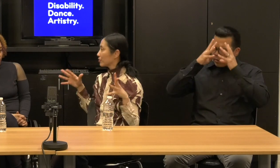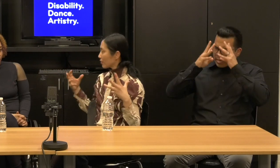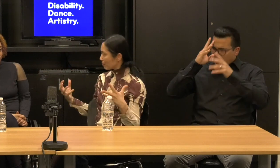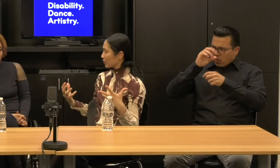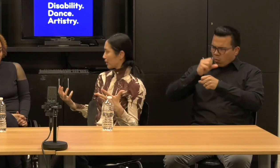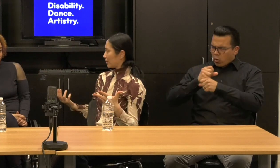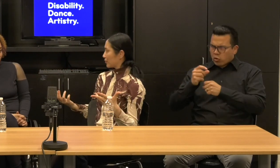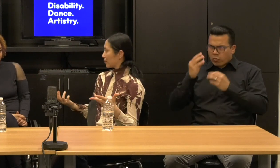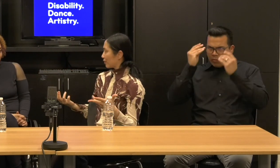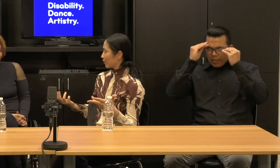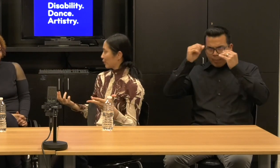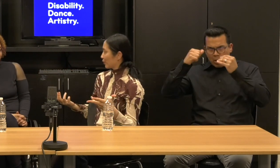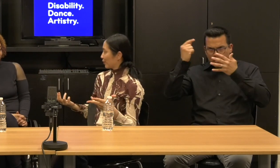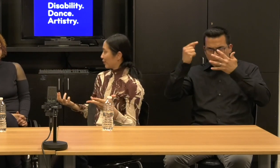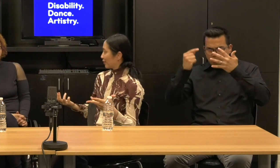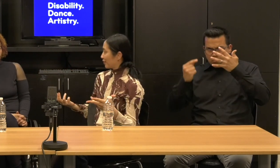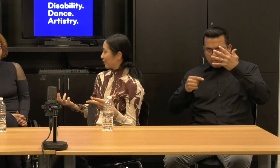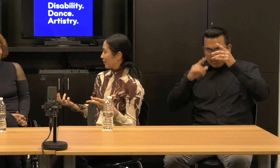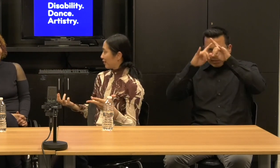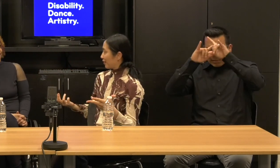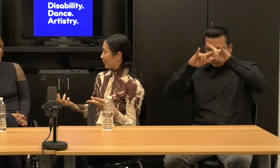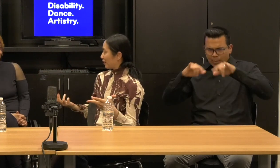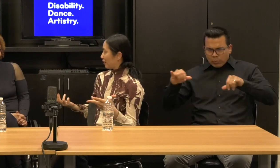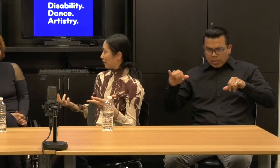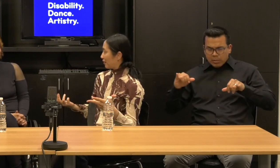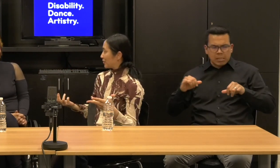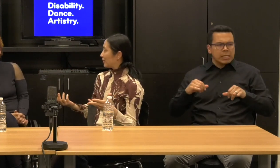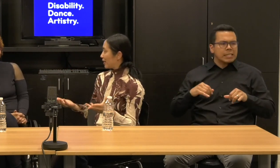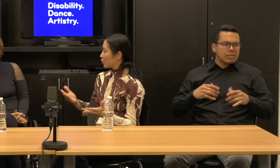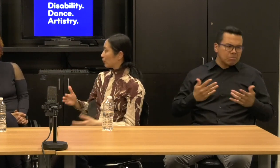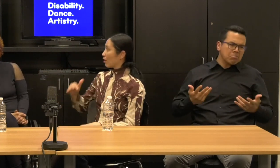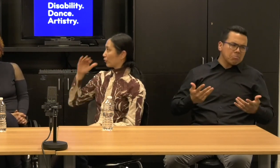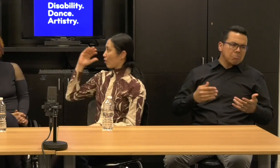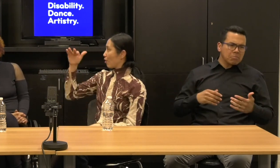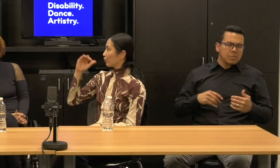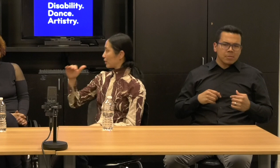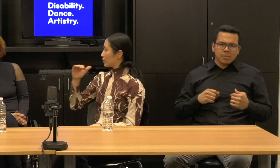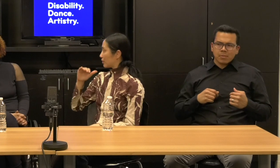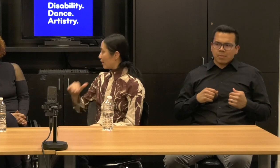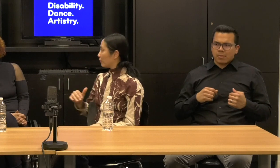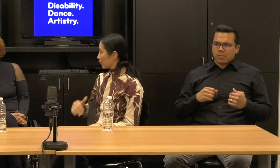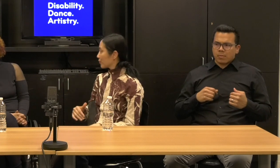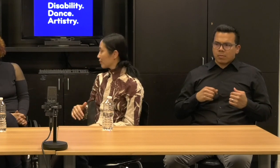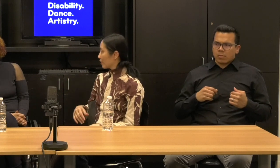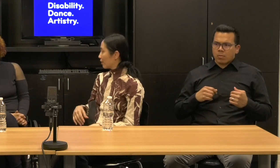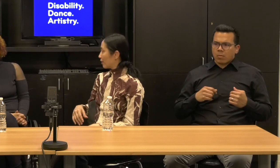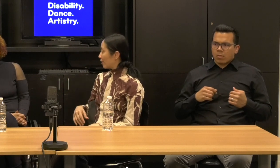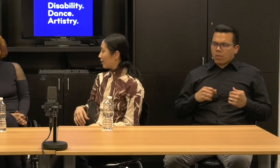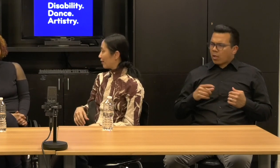simultaneously. Is it legible on all these levels?